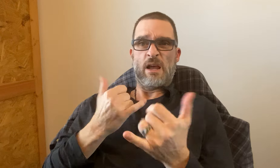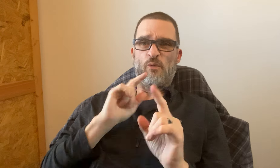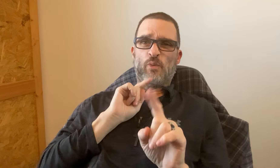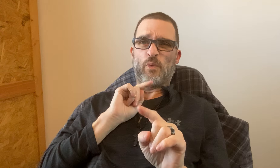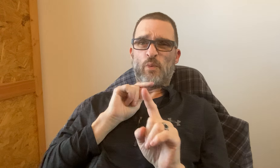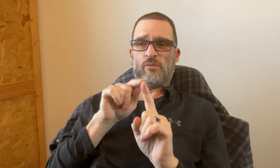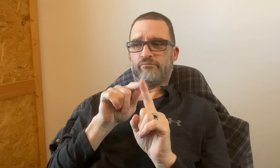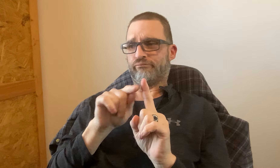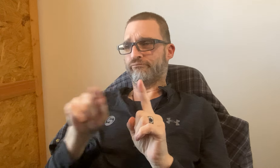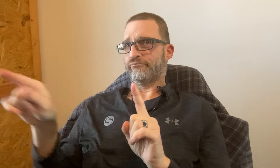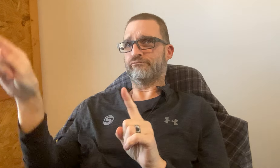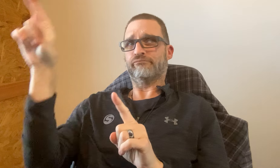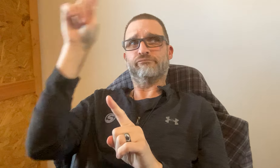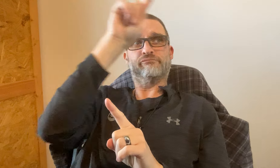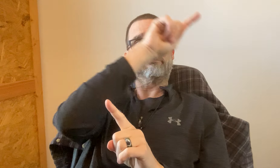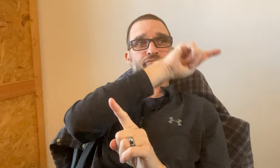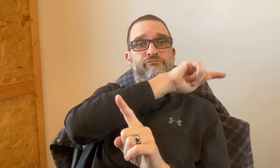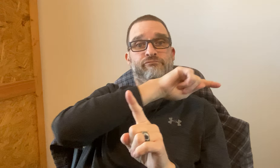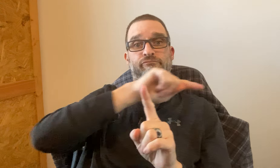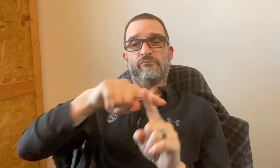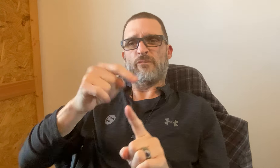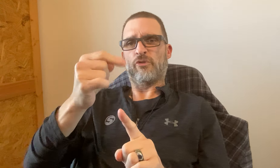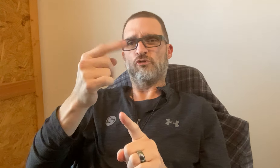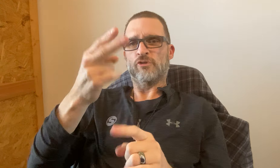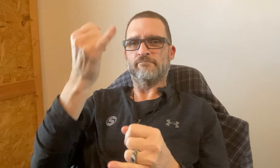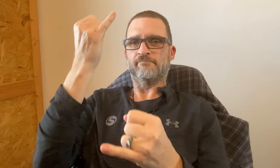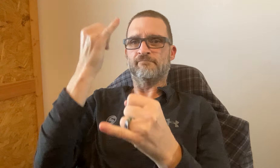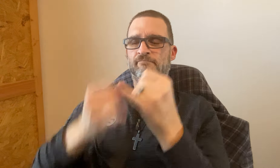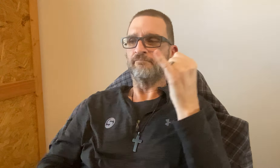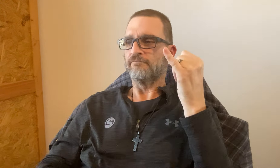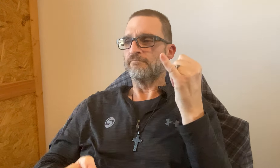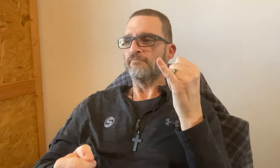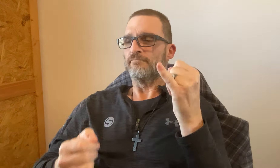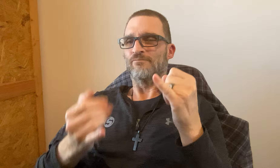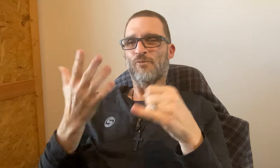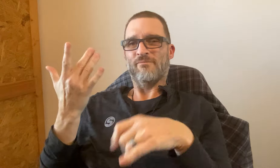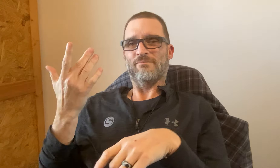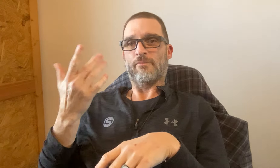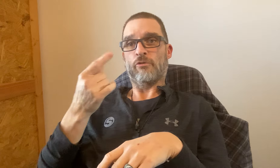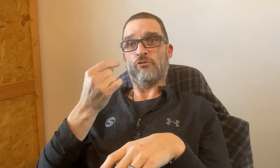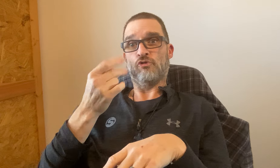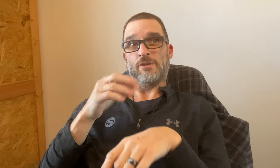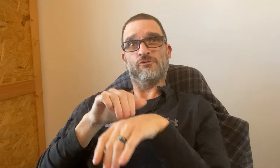Take the time now to place your orders then we will be taking orders until the last day.